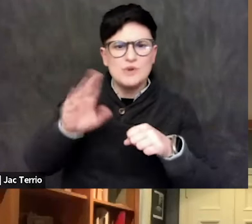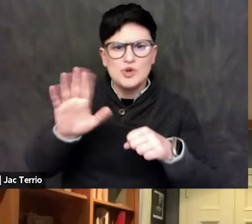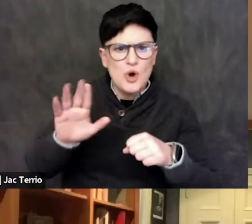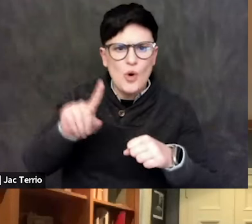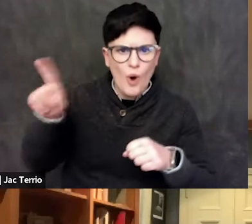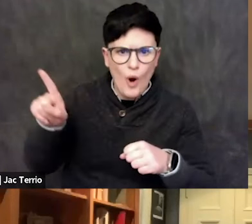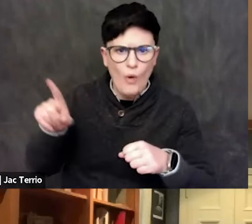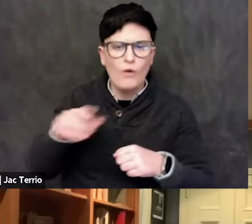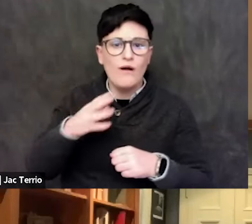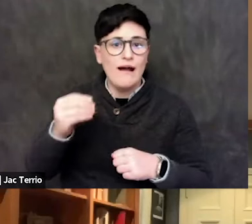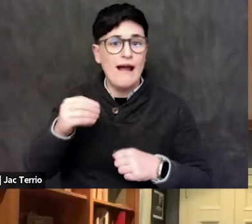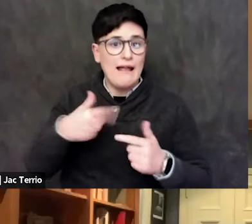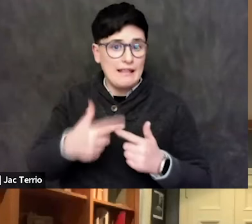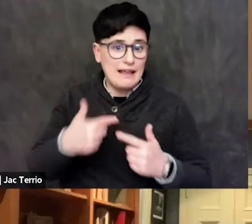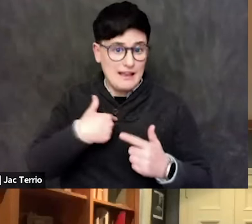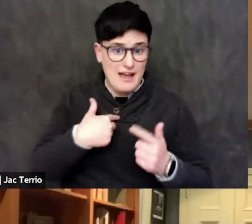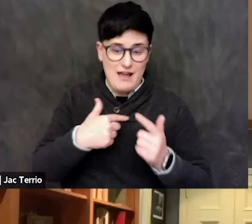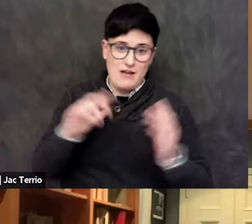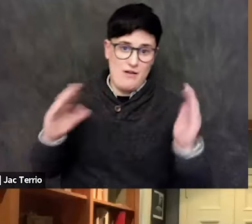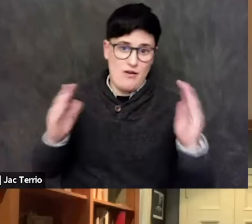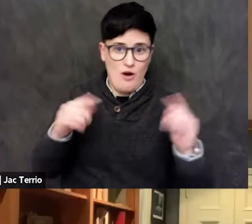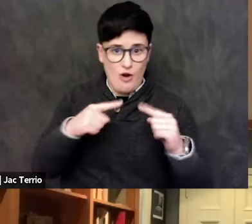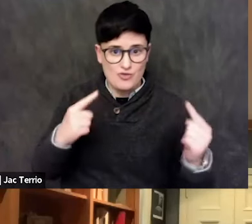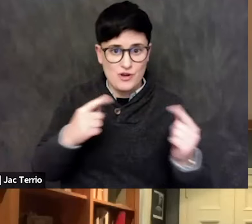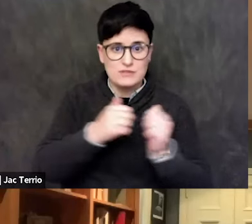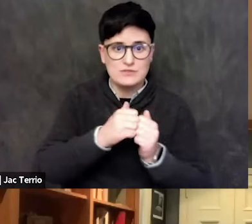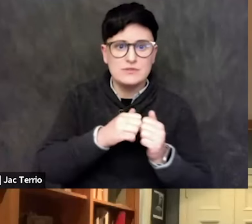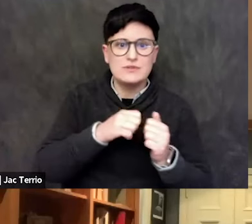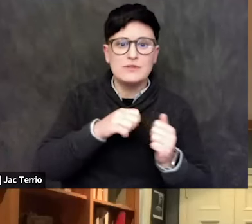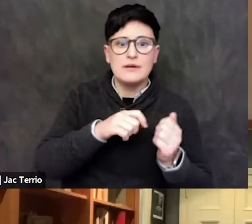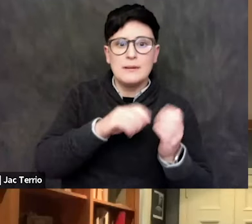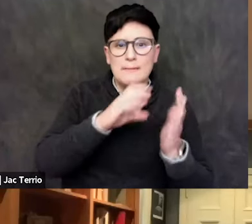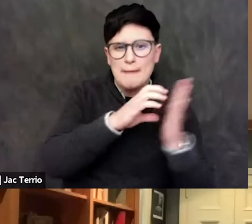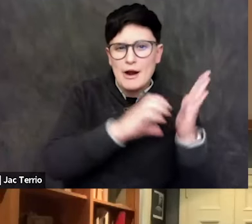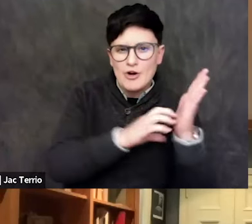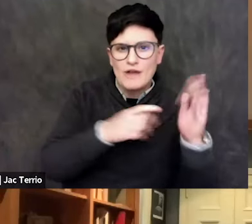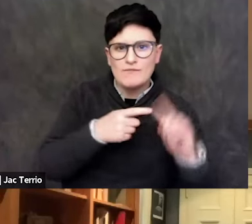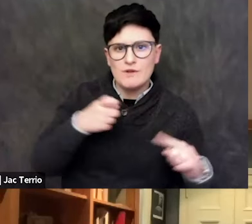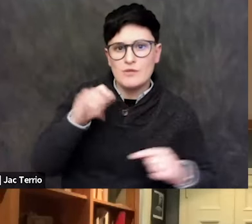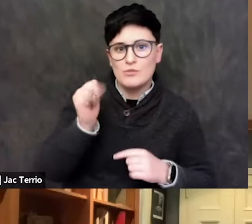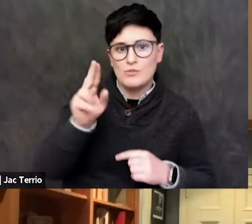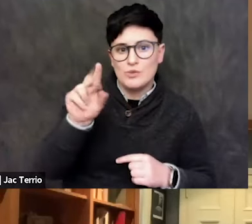short couple paragraphs from Judea Pearl, you may know as, teachers at UCLA,